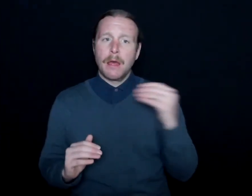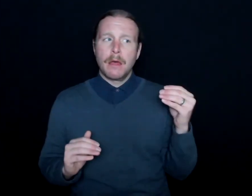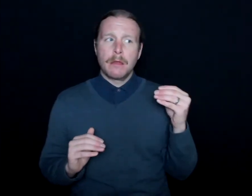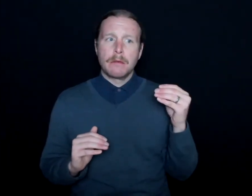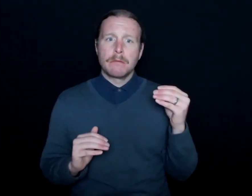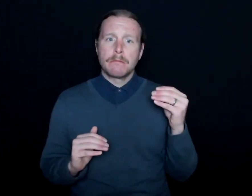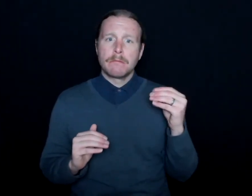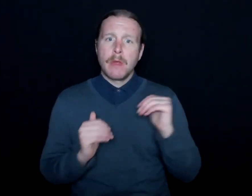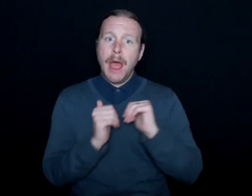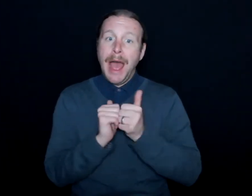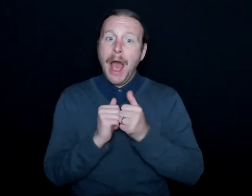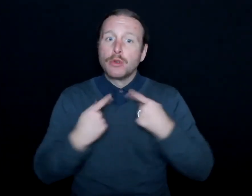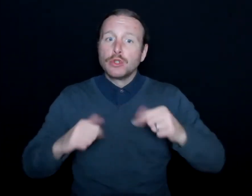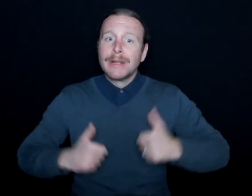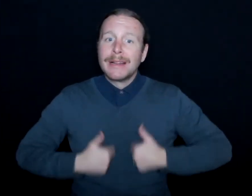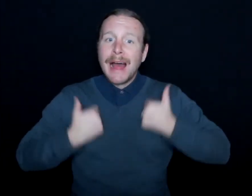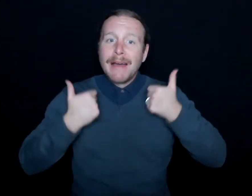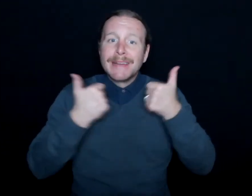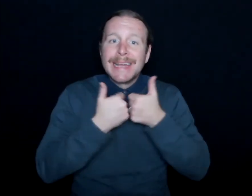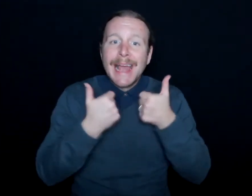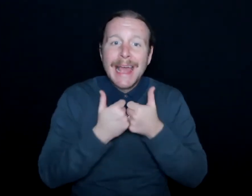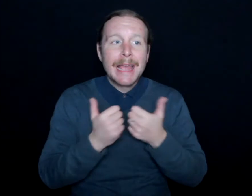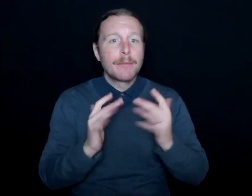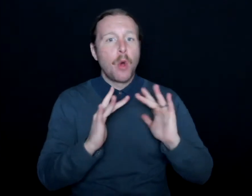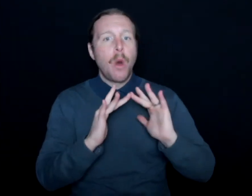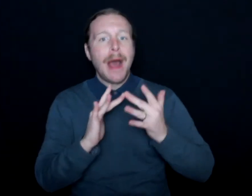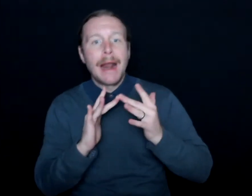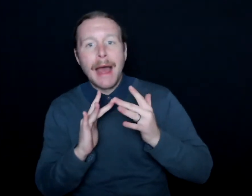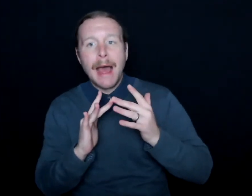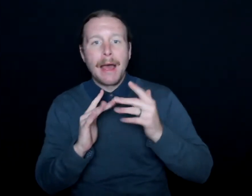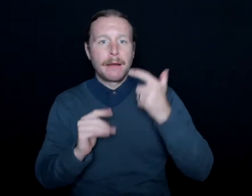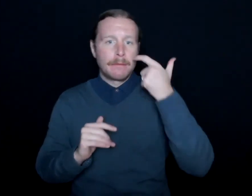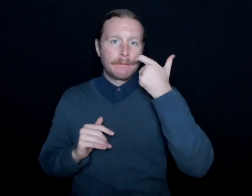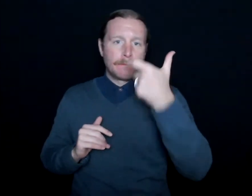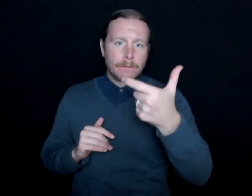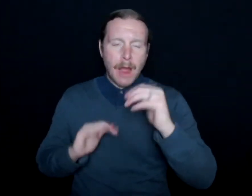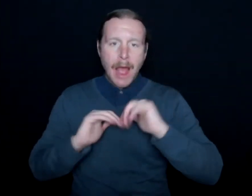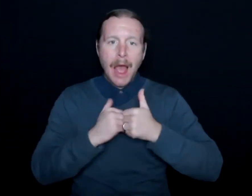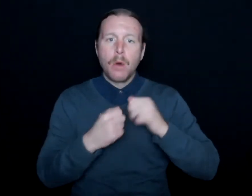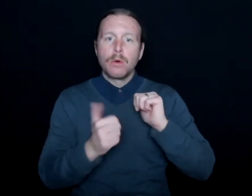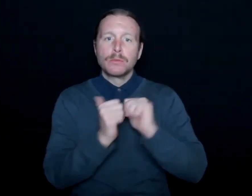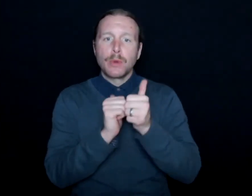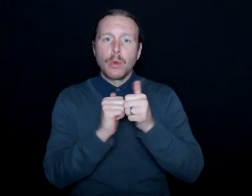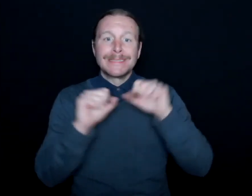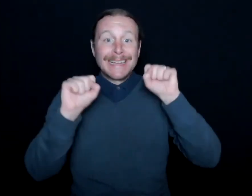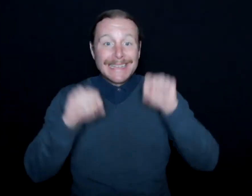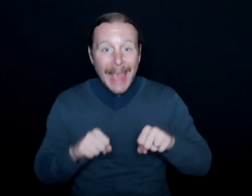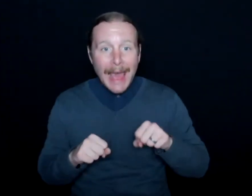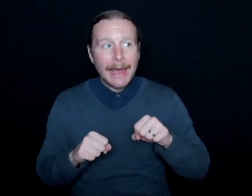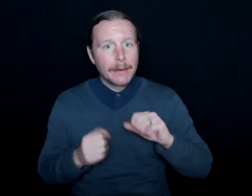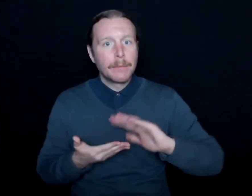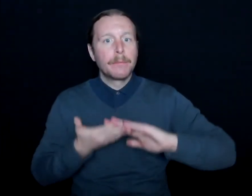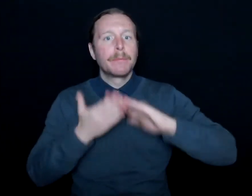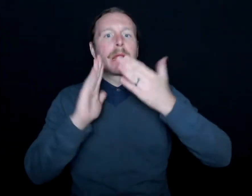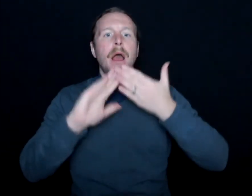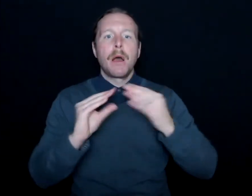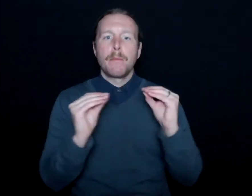in a live game or online virtually, sports can be-- professional sports can be more accessible,